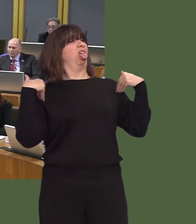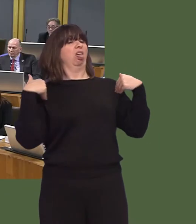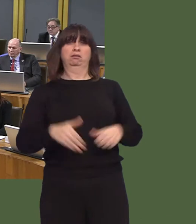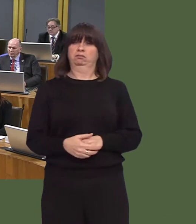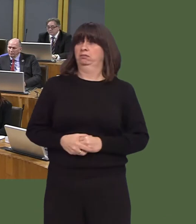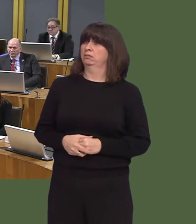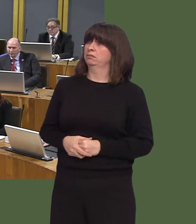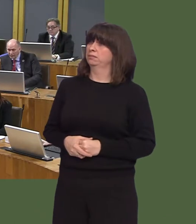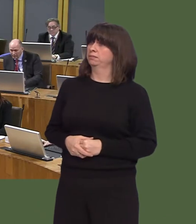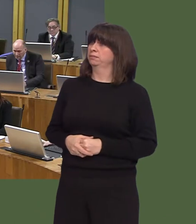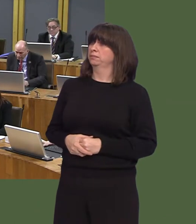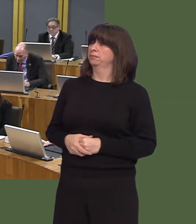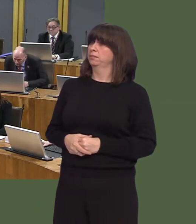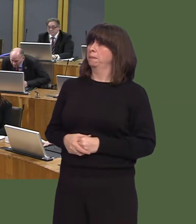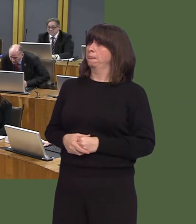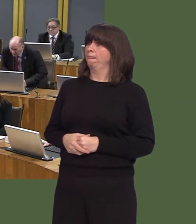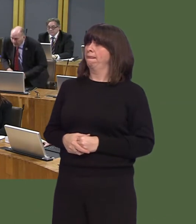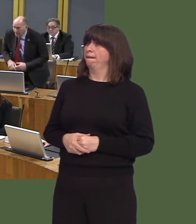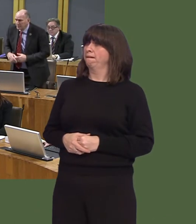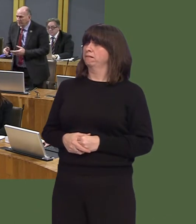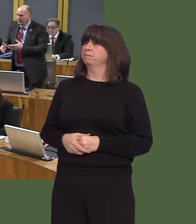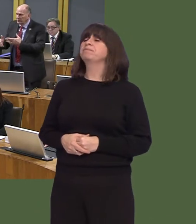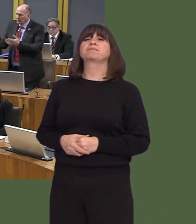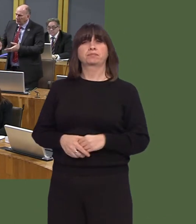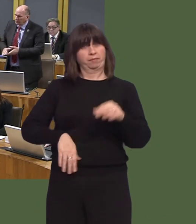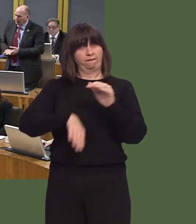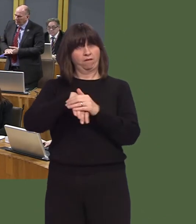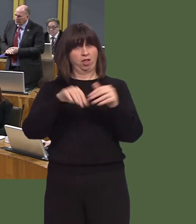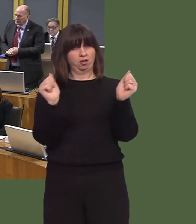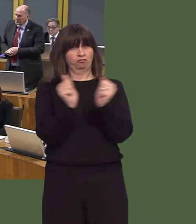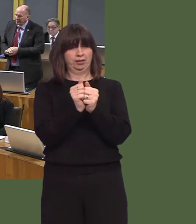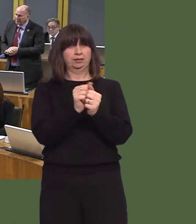David Rees AM: First Minister, I agree totally with the actions the Welsh Government have